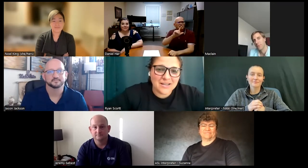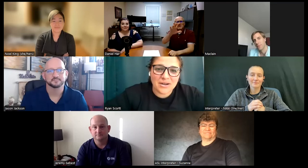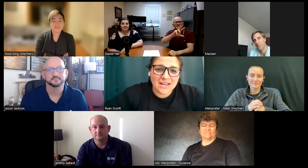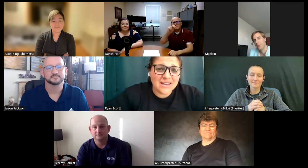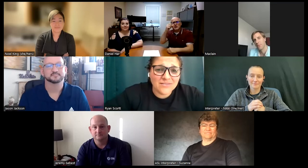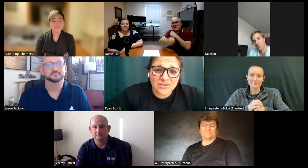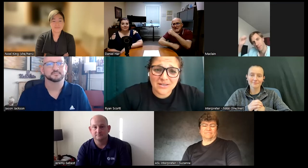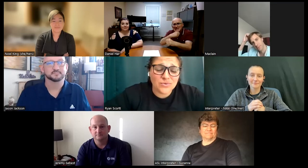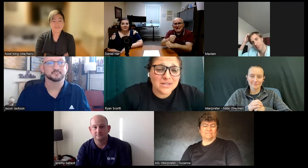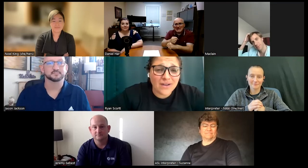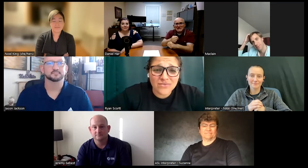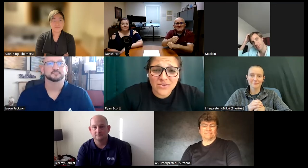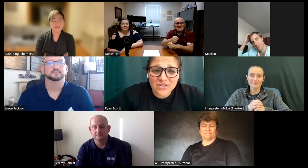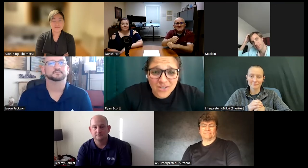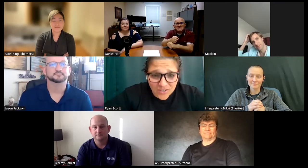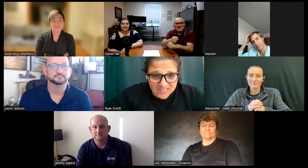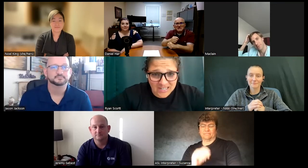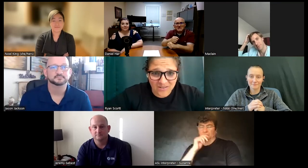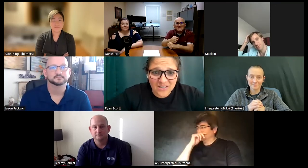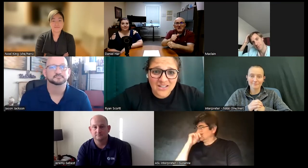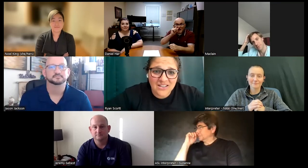about it and I've known him 25 30 years now